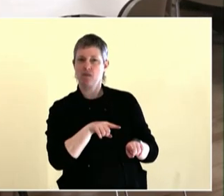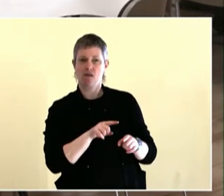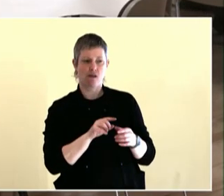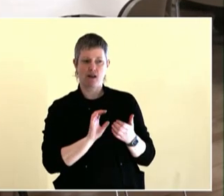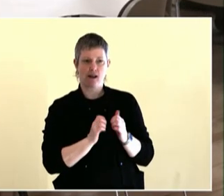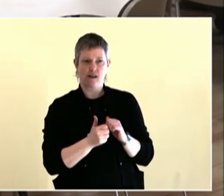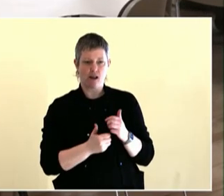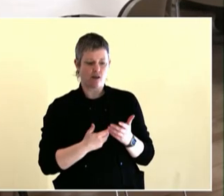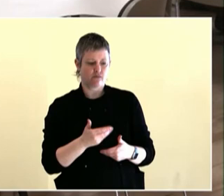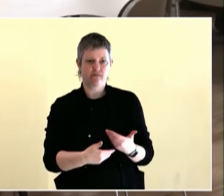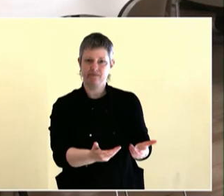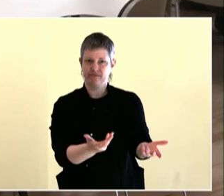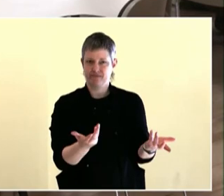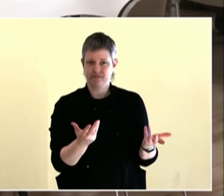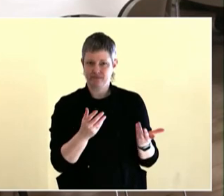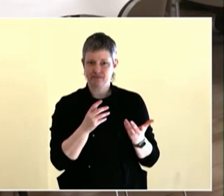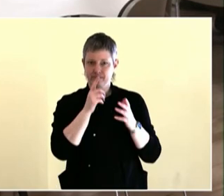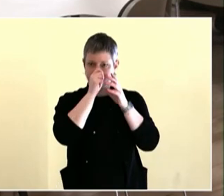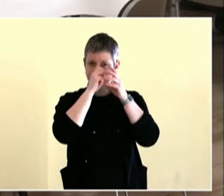She did an environmental scan of